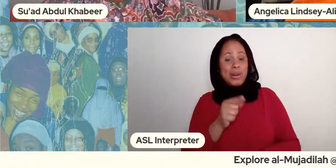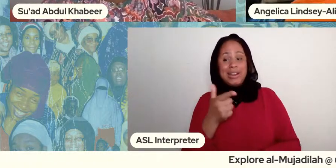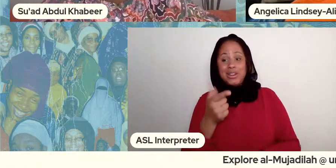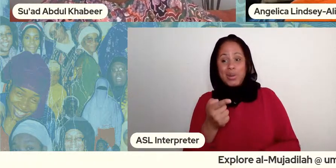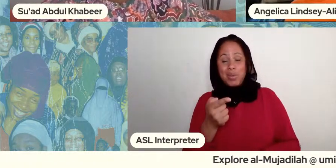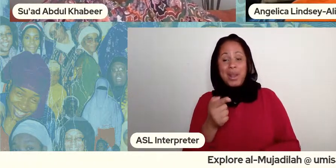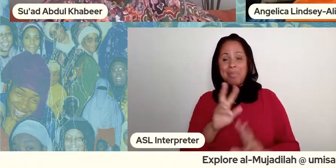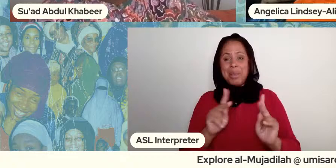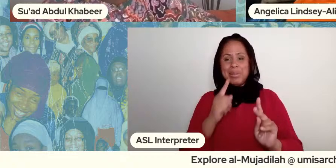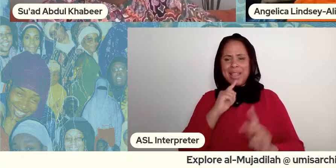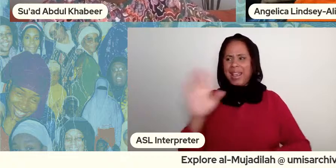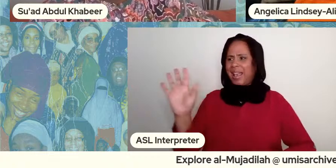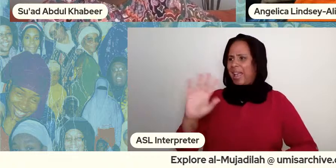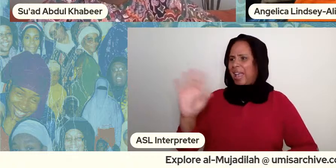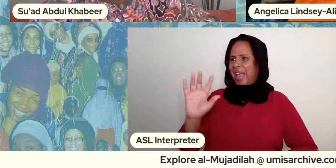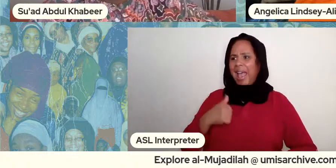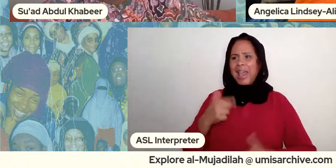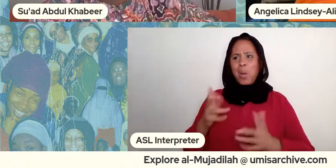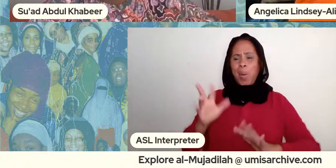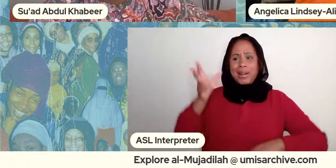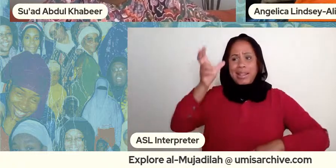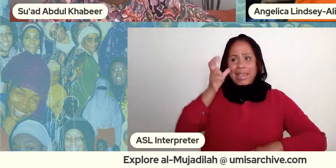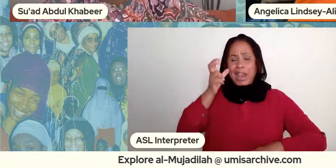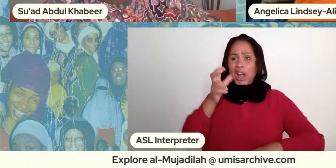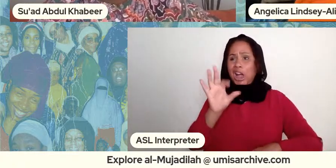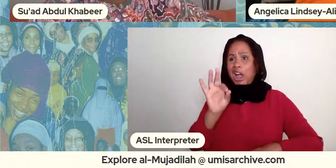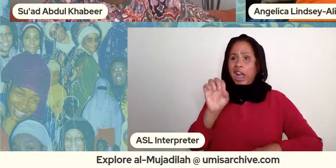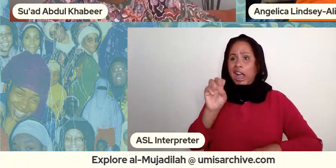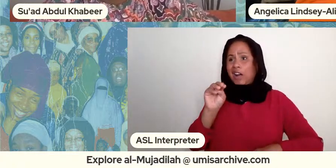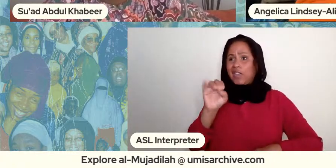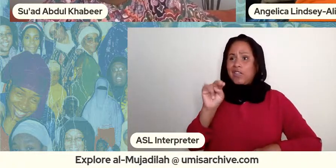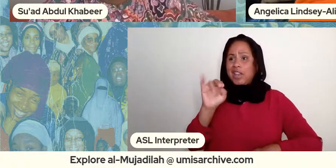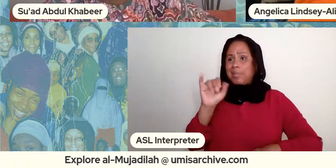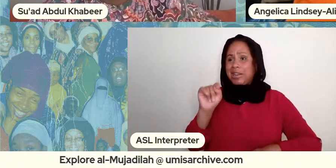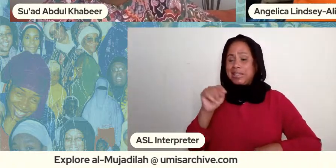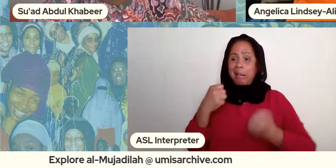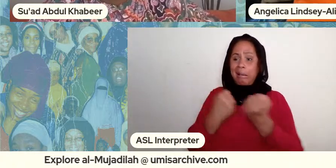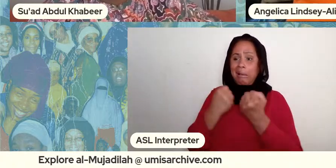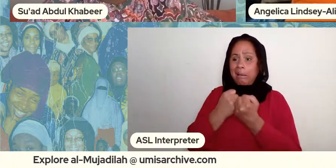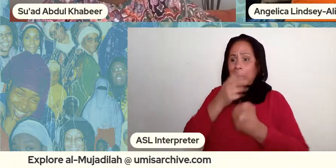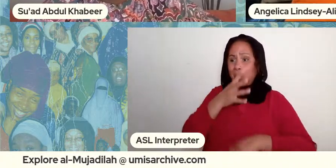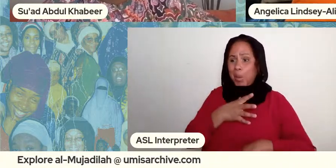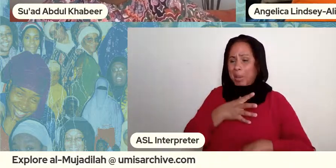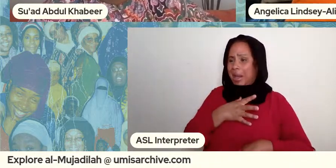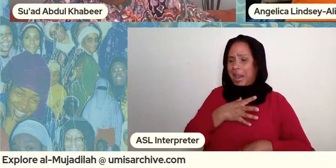nonsense that has absolutely nothing to do with any political ideology this is our religious right